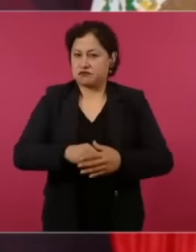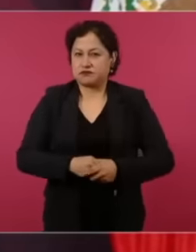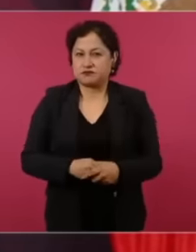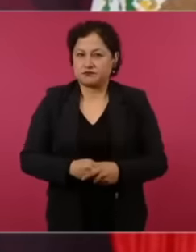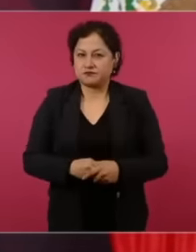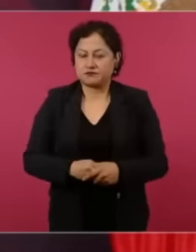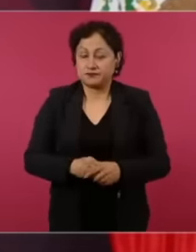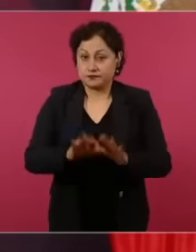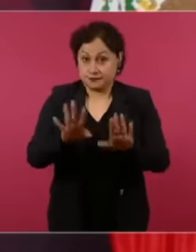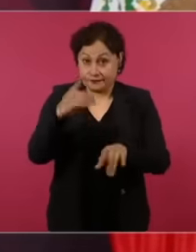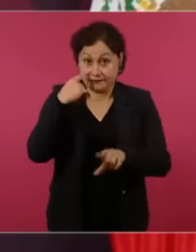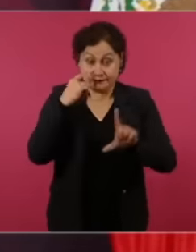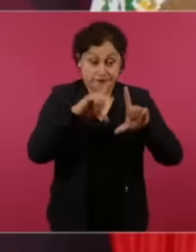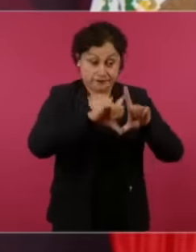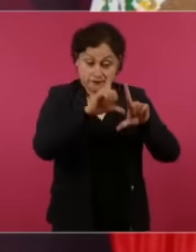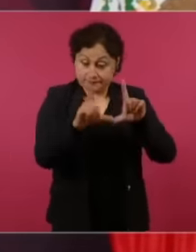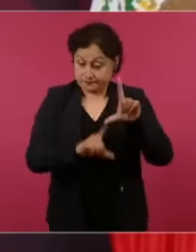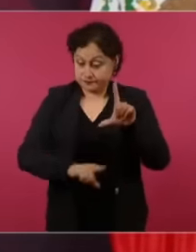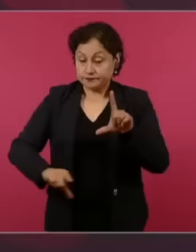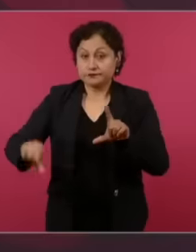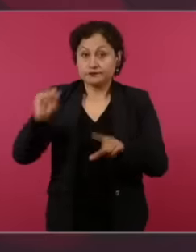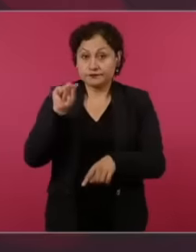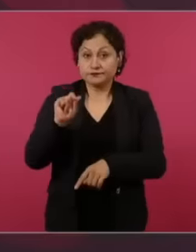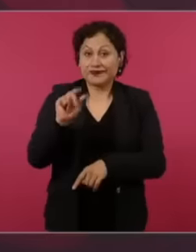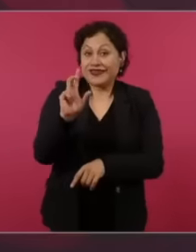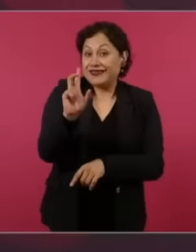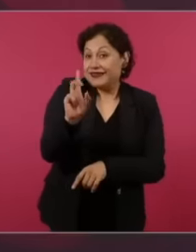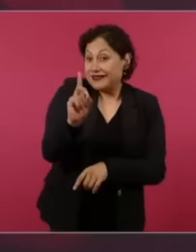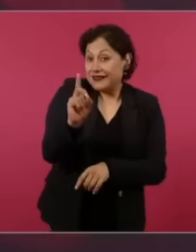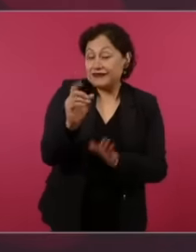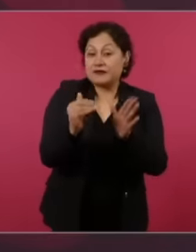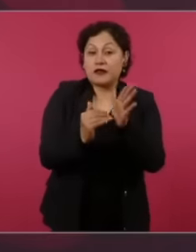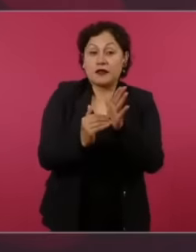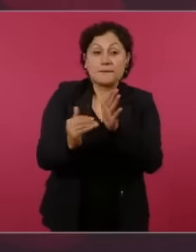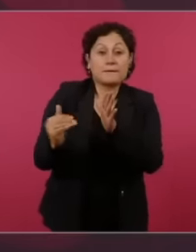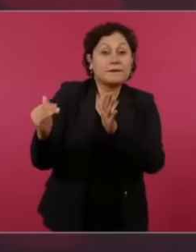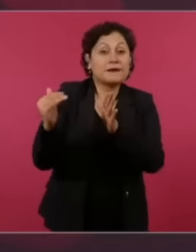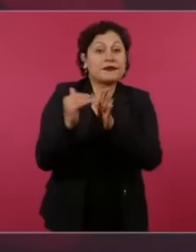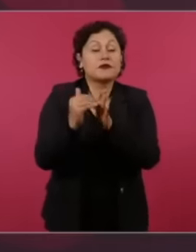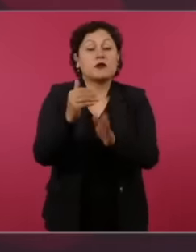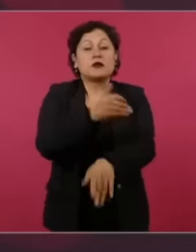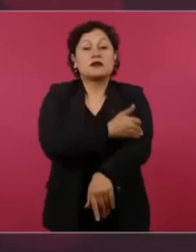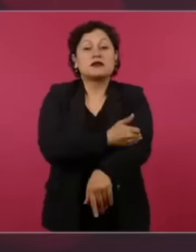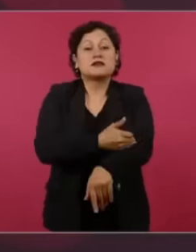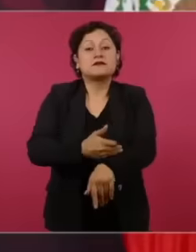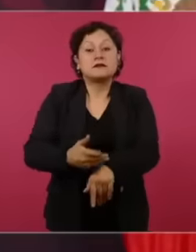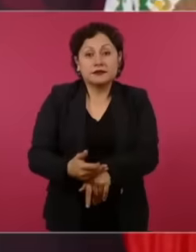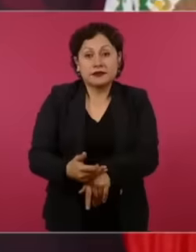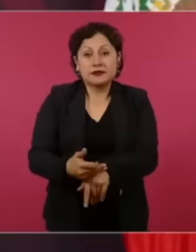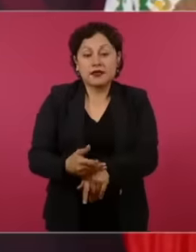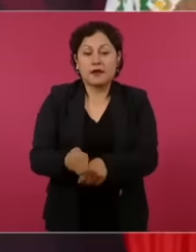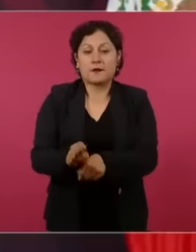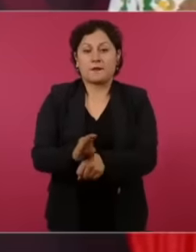that 30 million receives at least a small portion of the